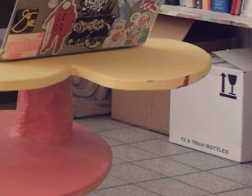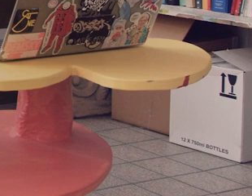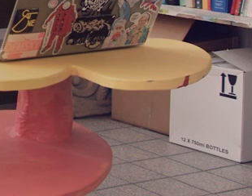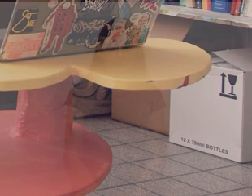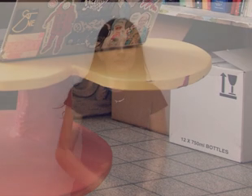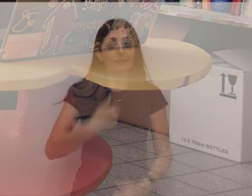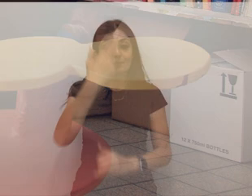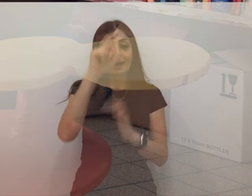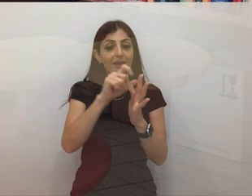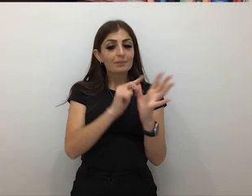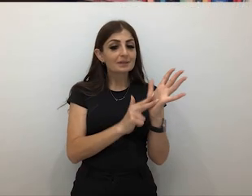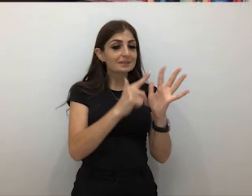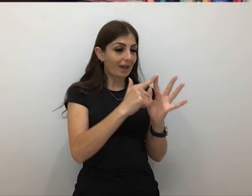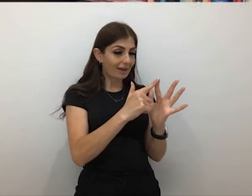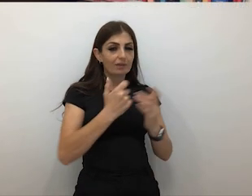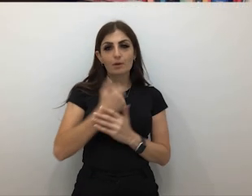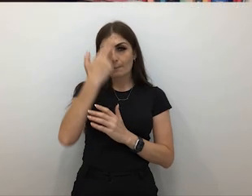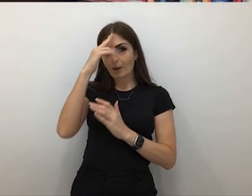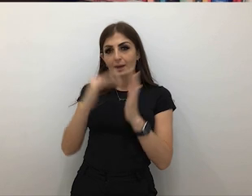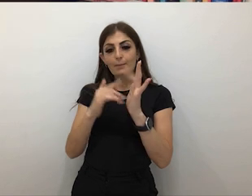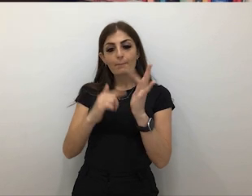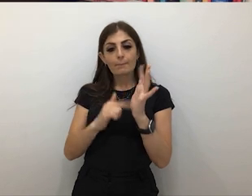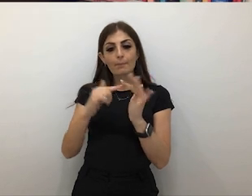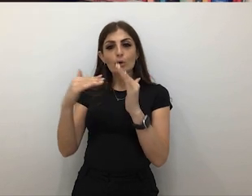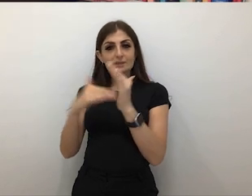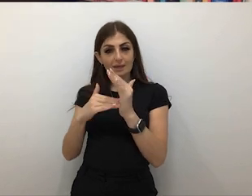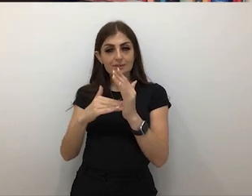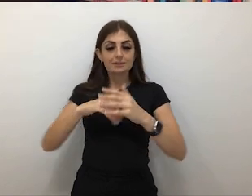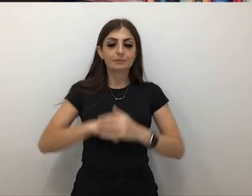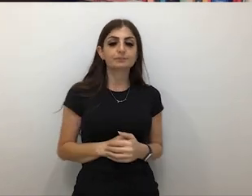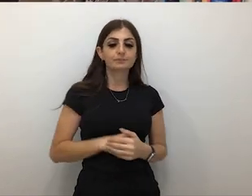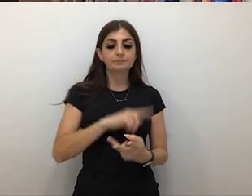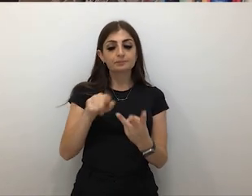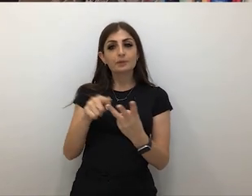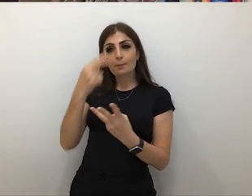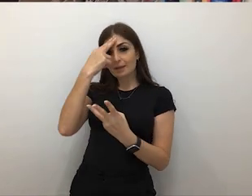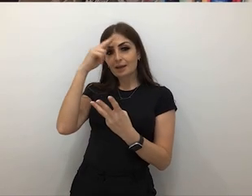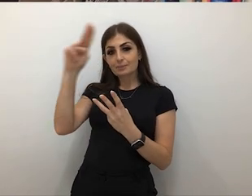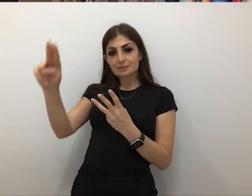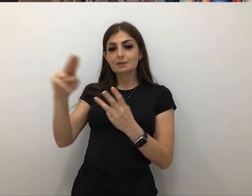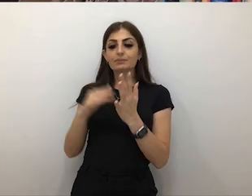My name's Dave Court. My name is Moutiaz Obaidi. People know me as Motez. My name is David Musch.